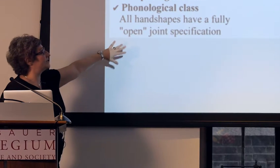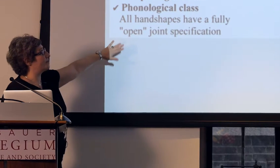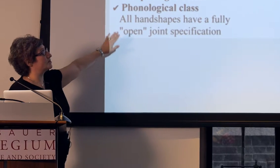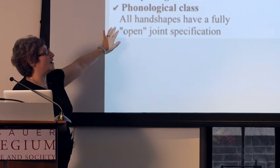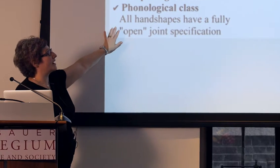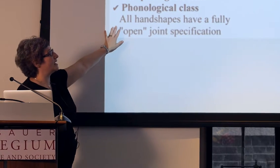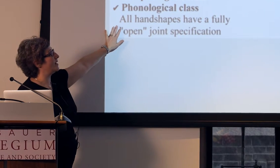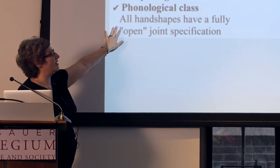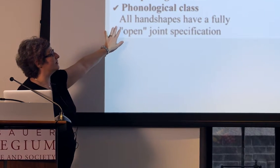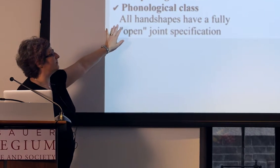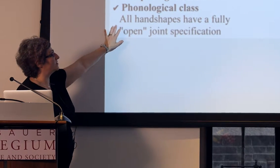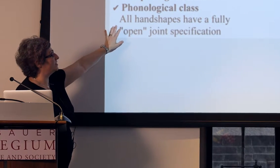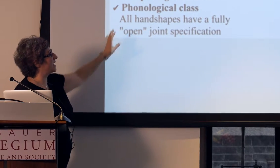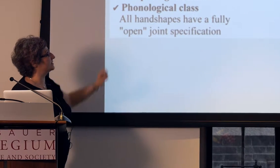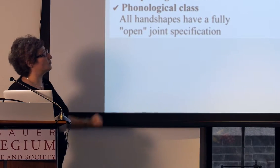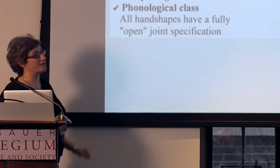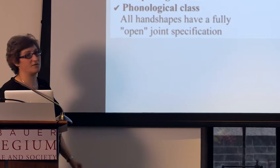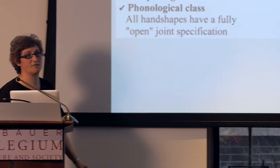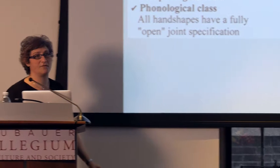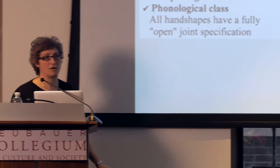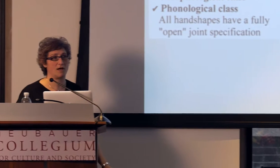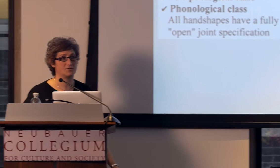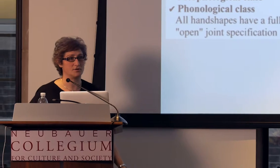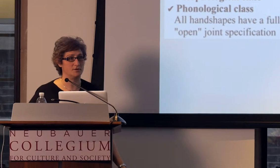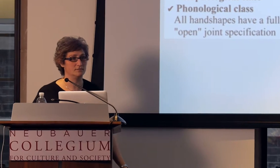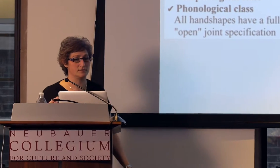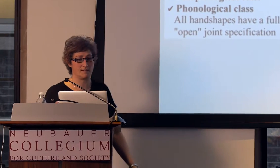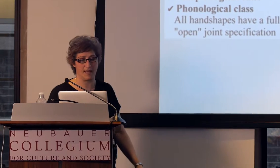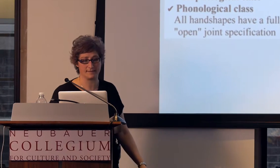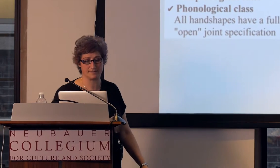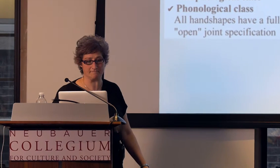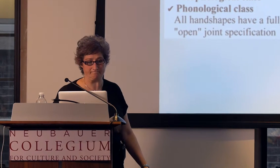that we're talking about functioning as a morphophonological class.